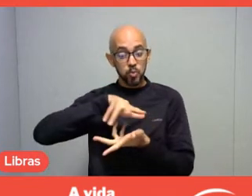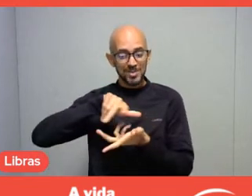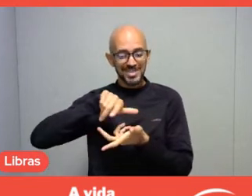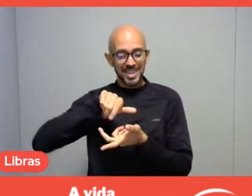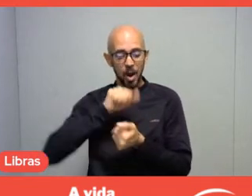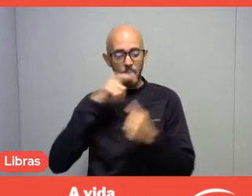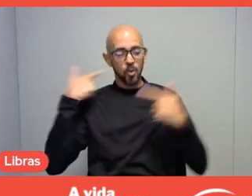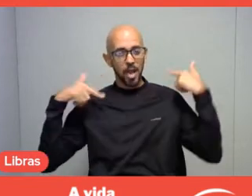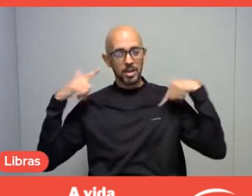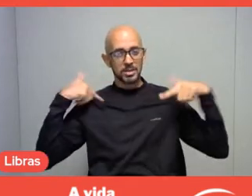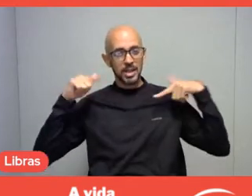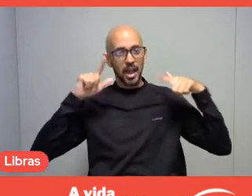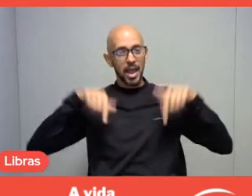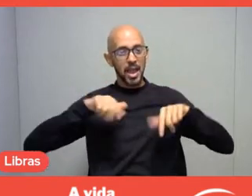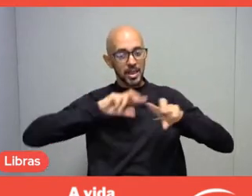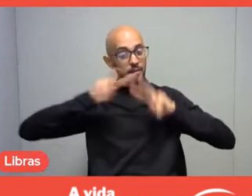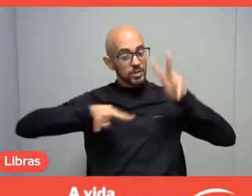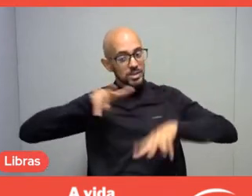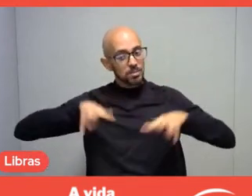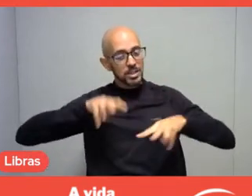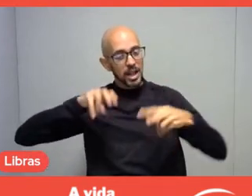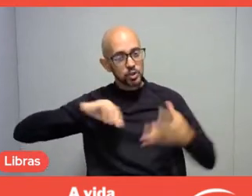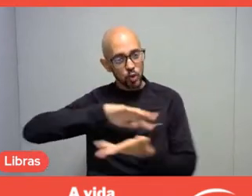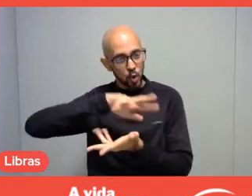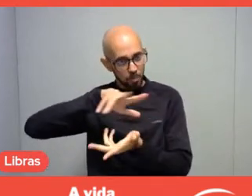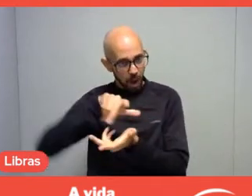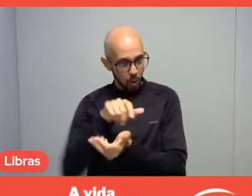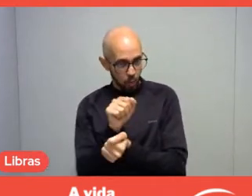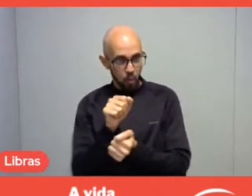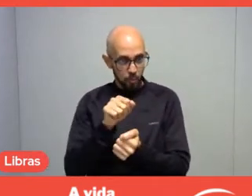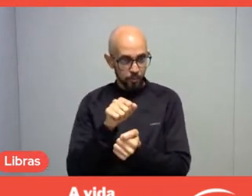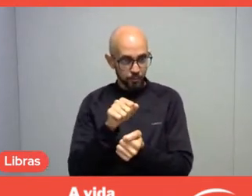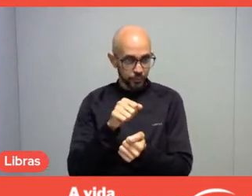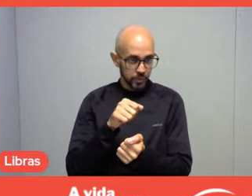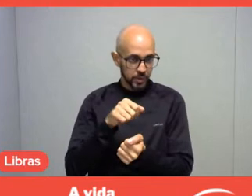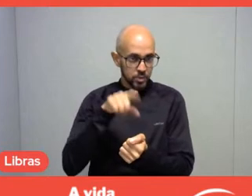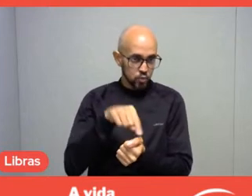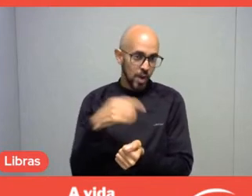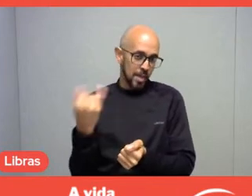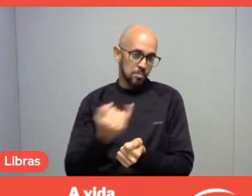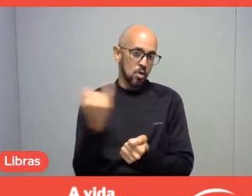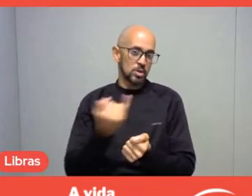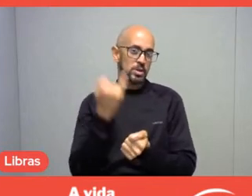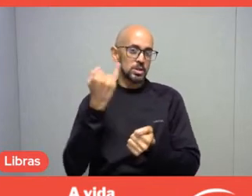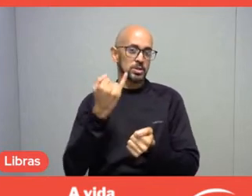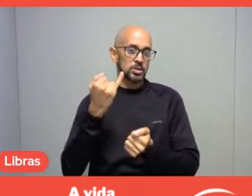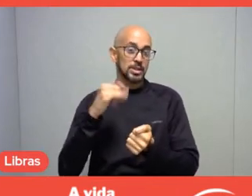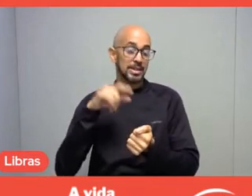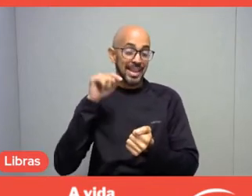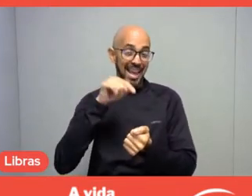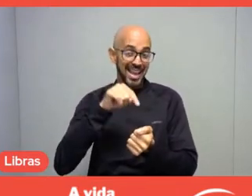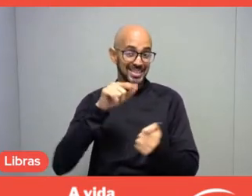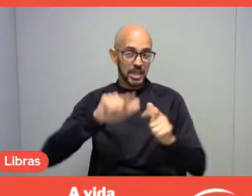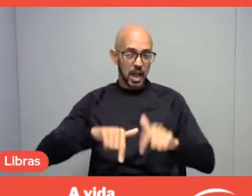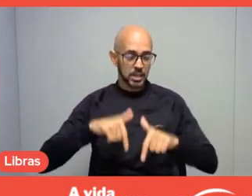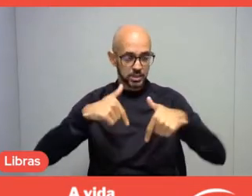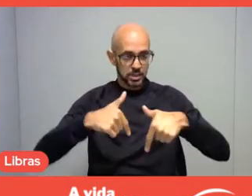I would like to highlight this topic which I consider key. And this initiative, Márcia and colleagues, has already been worked on